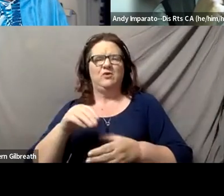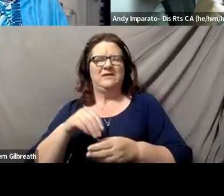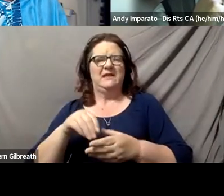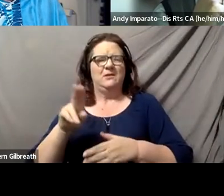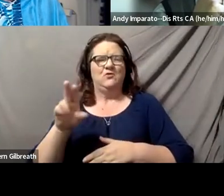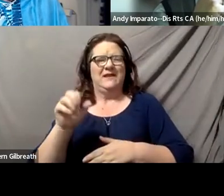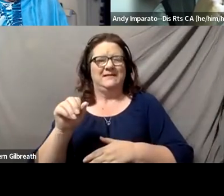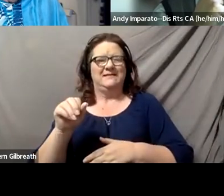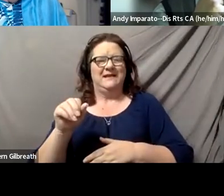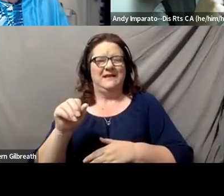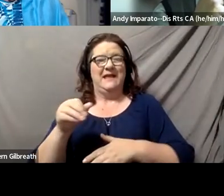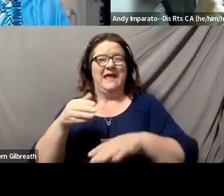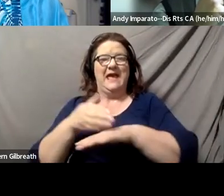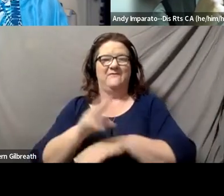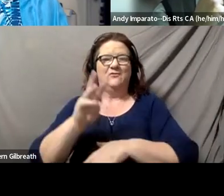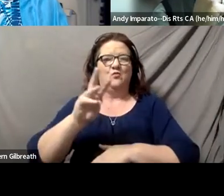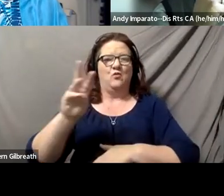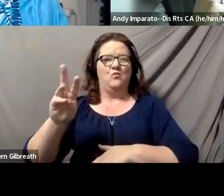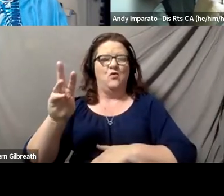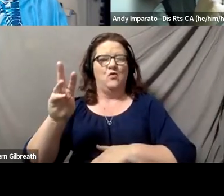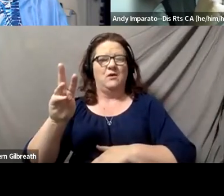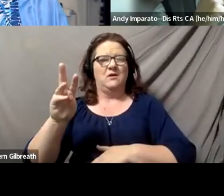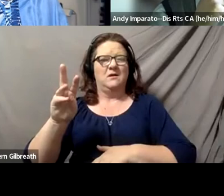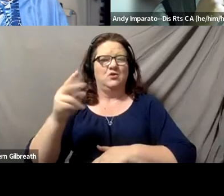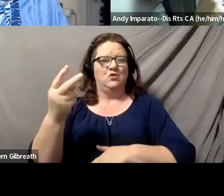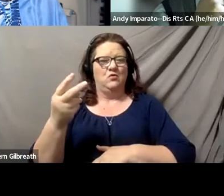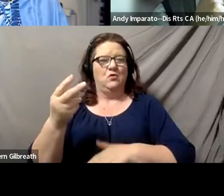after the second world war to really welcome disabled veterans,